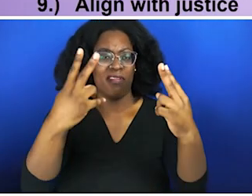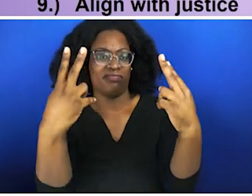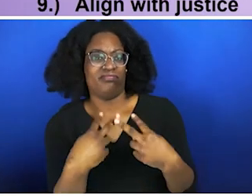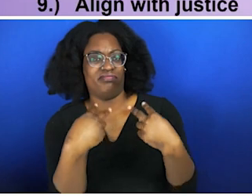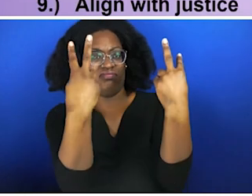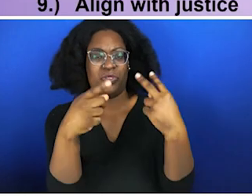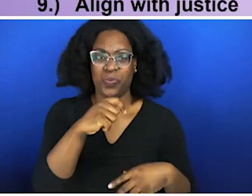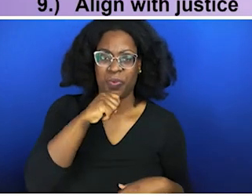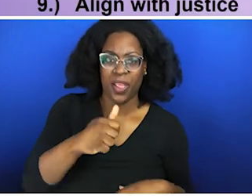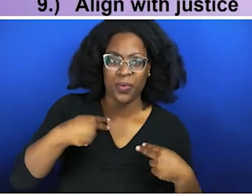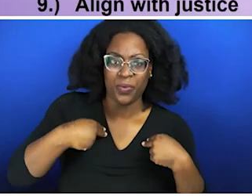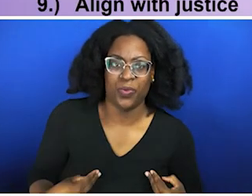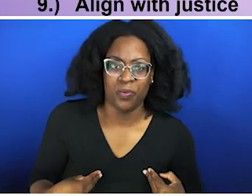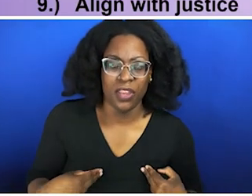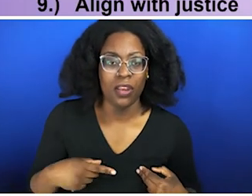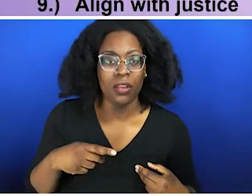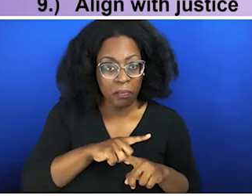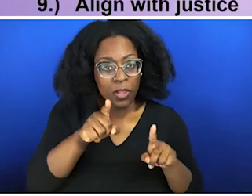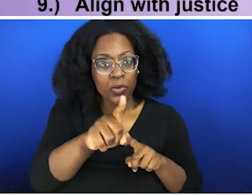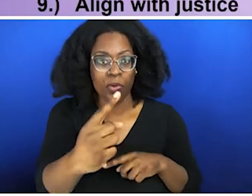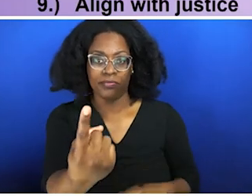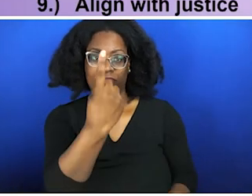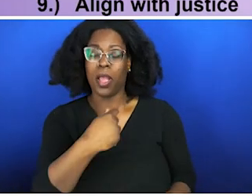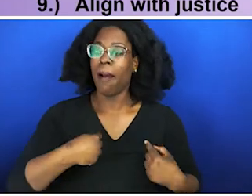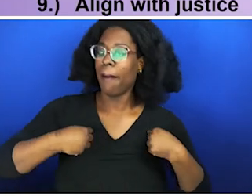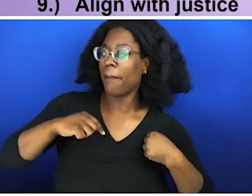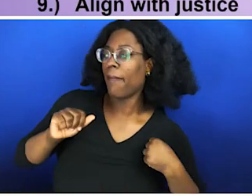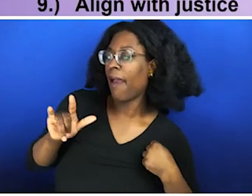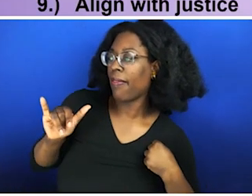energy speaks for itself, exposed. So make sure you're doing that work. Because we're